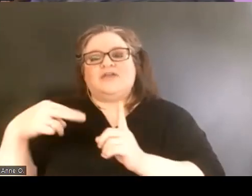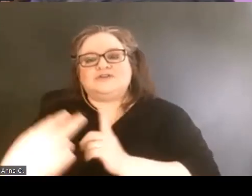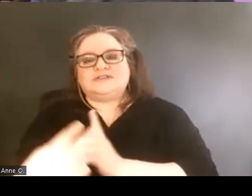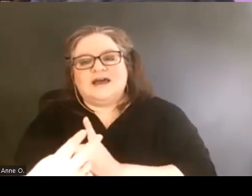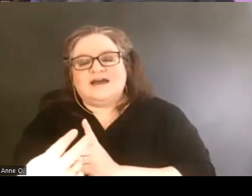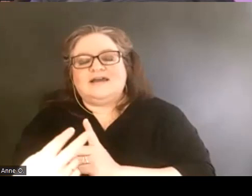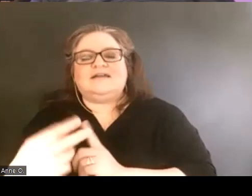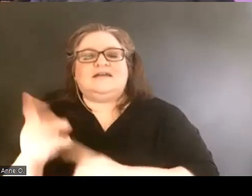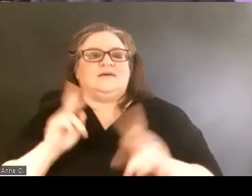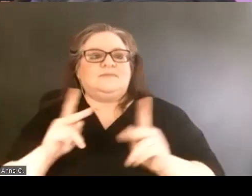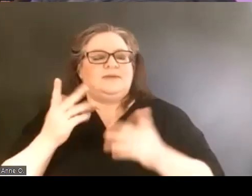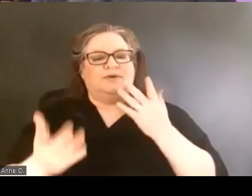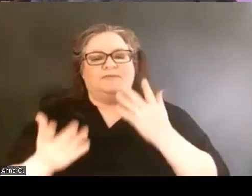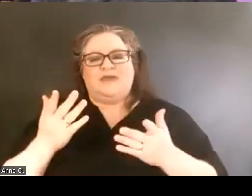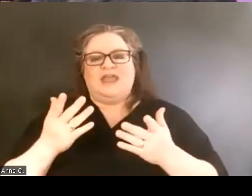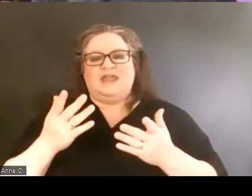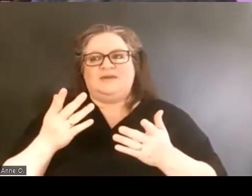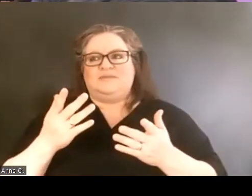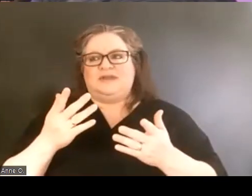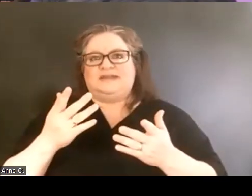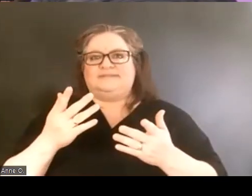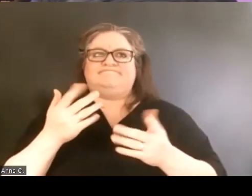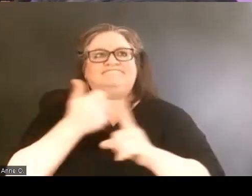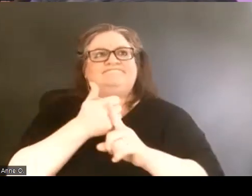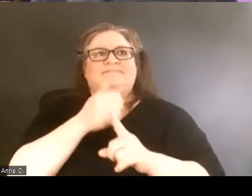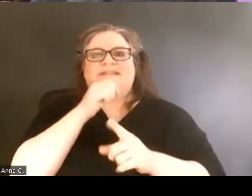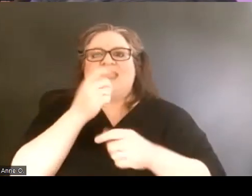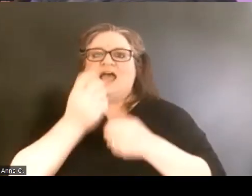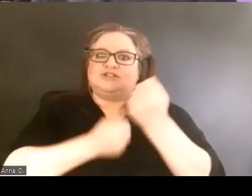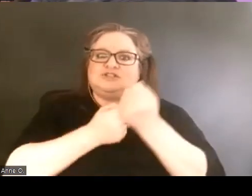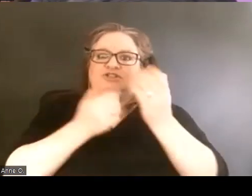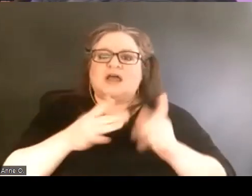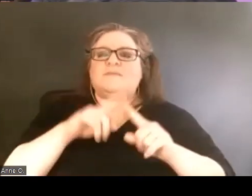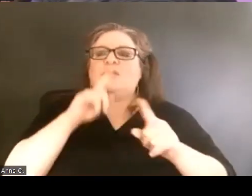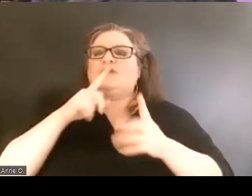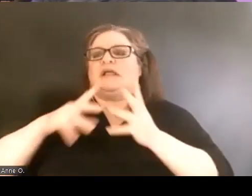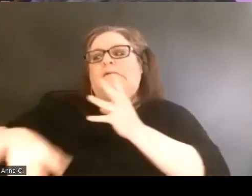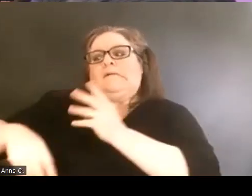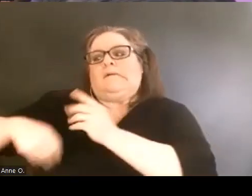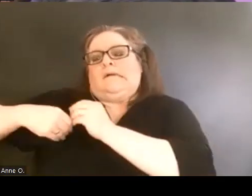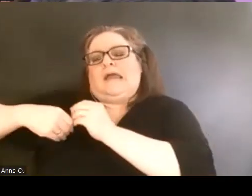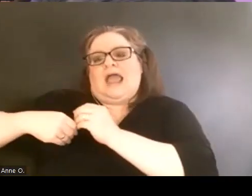people may not have even been champions, it may have been this add-on portion to their job.